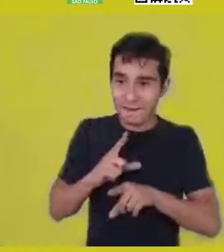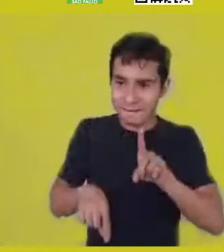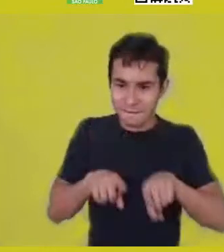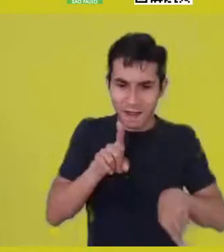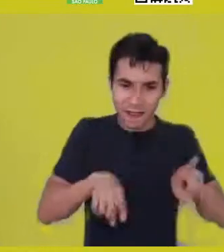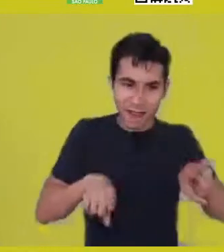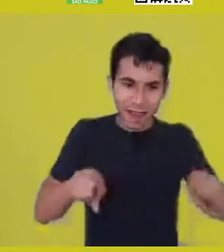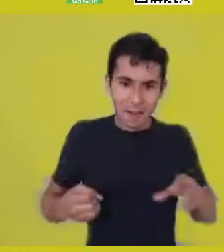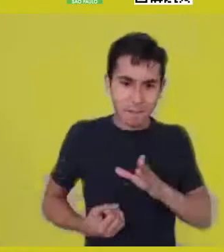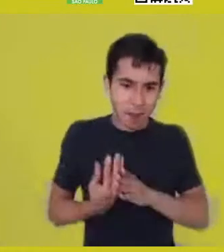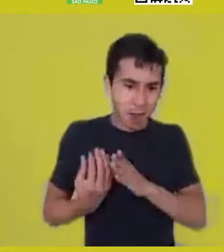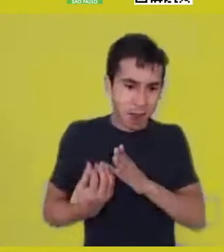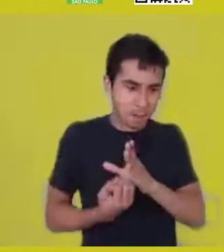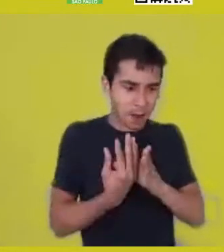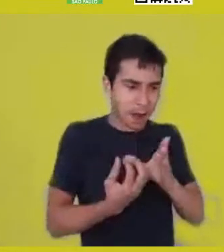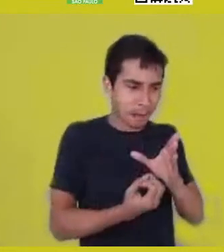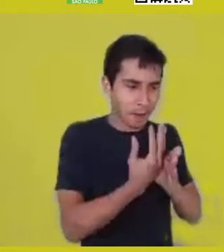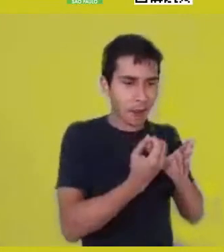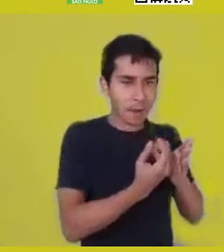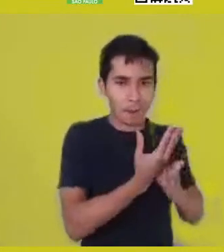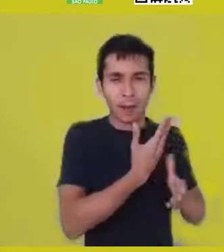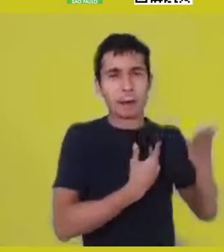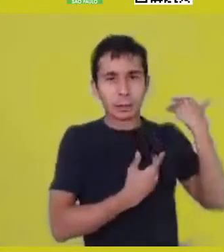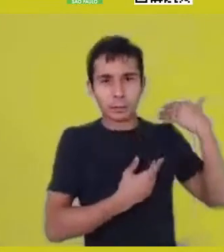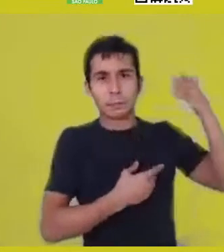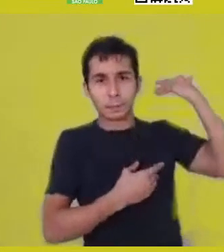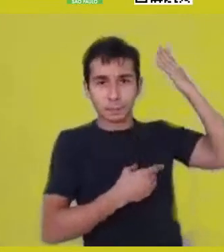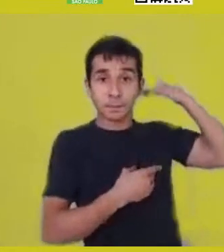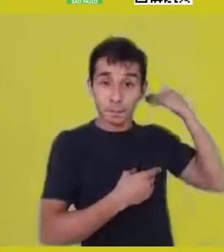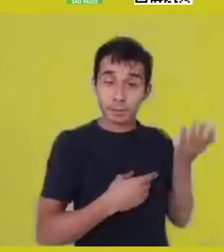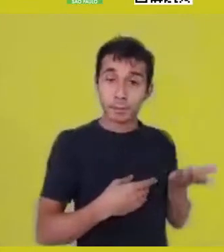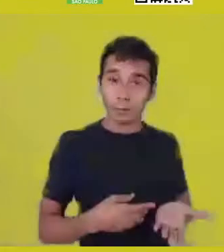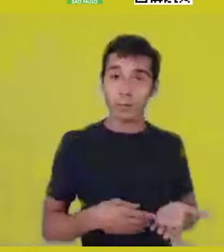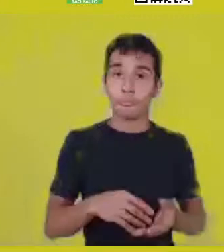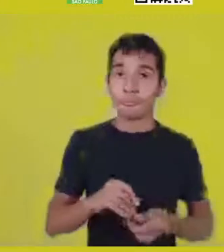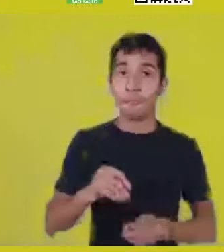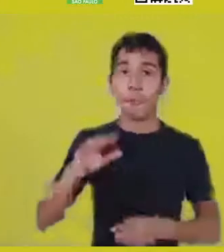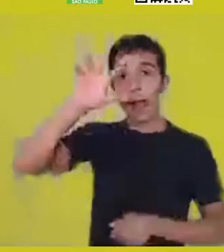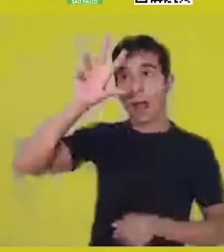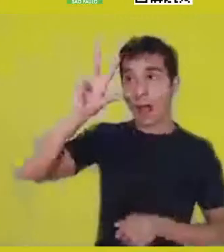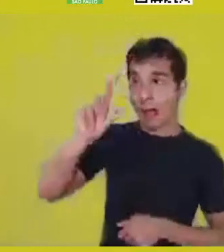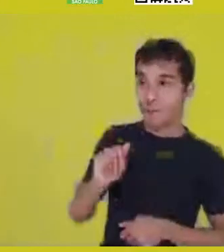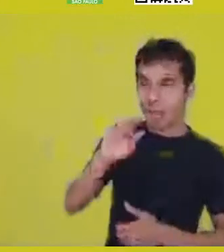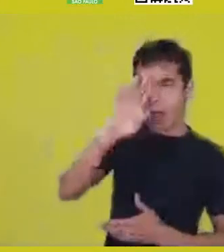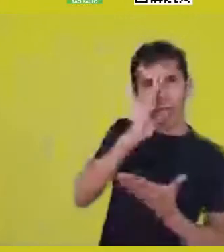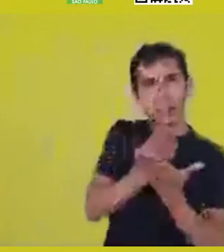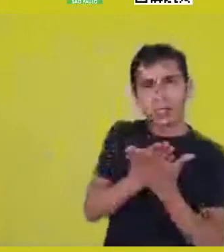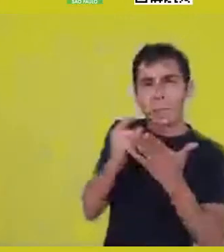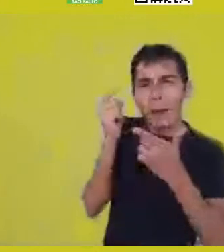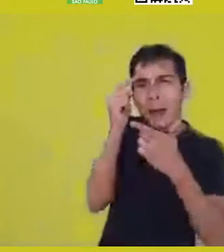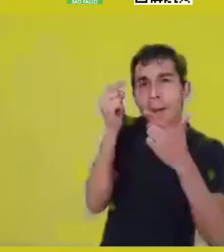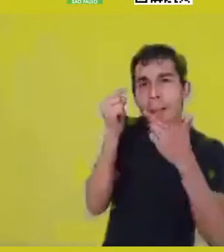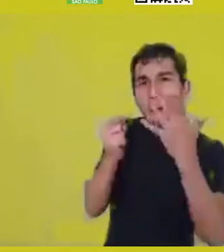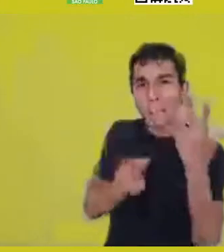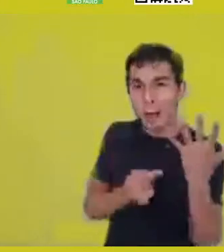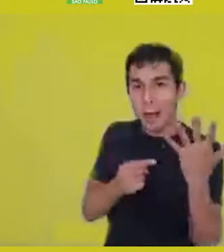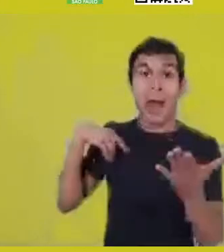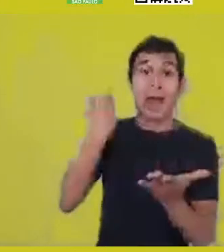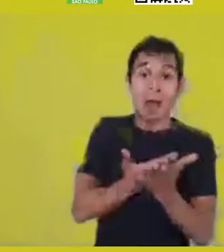so, accessing all of these African connections, we manage to see it present in black realities’ daily lives.